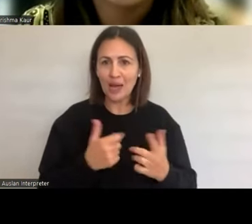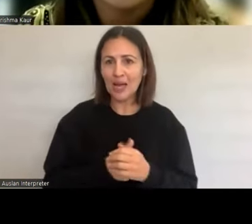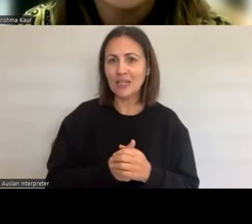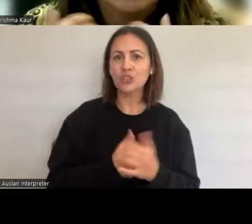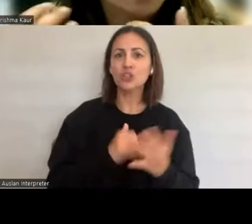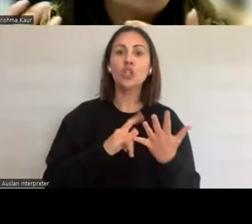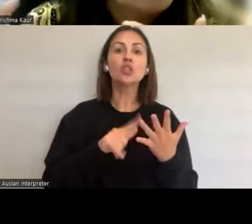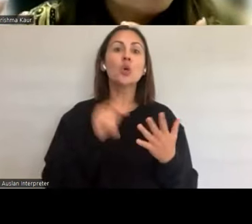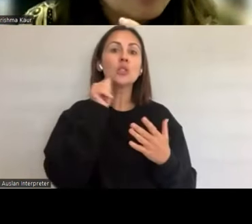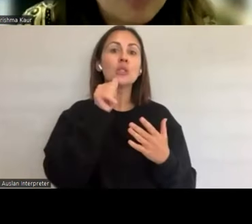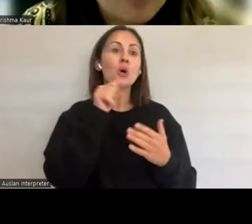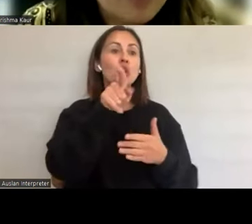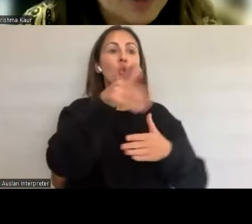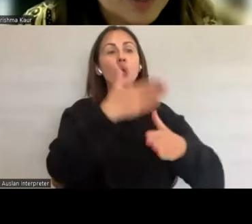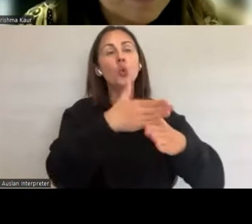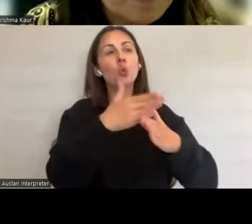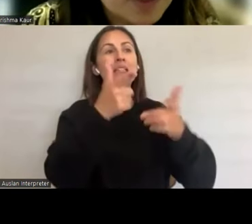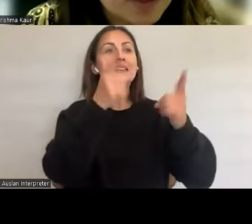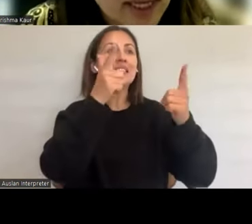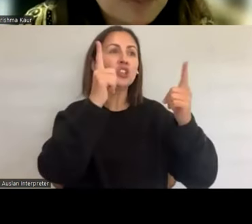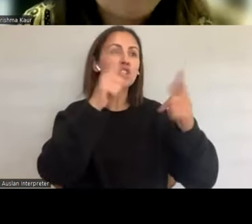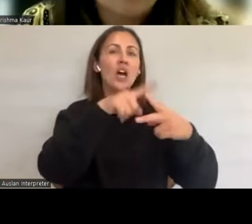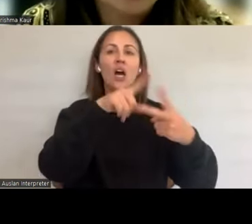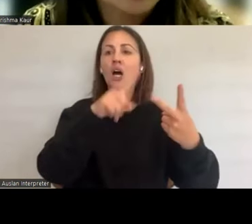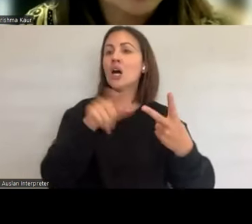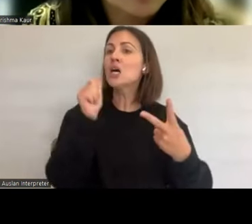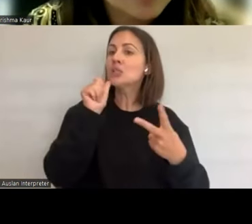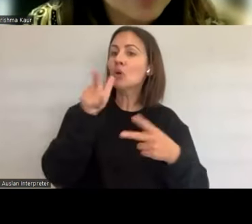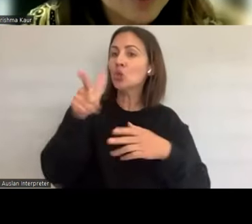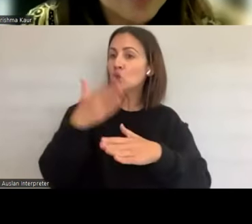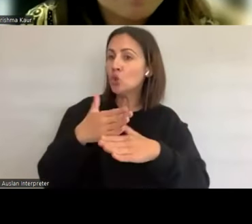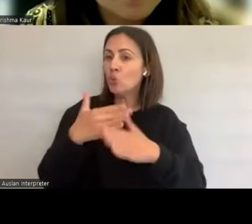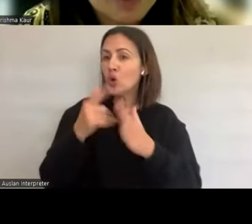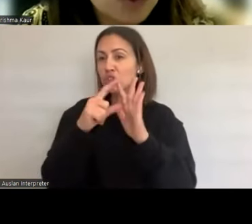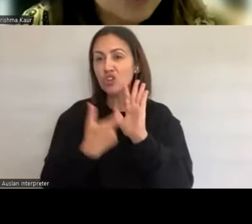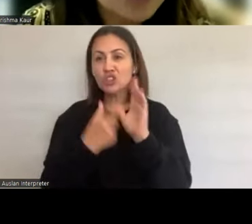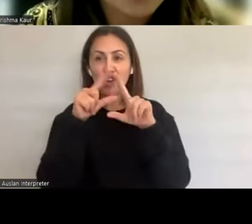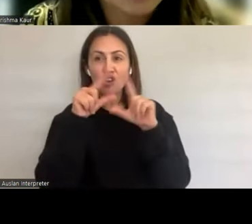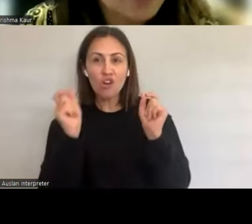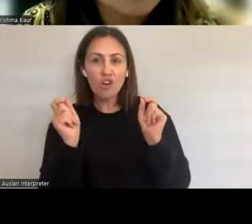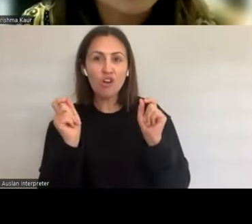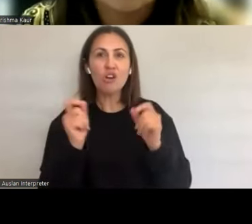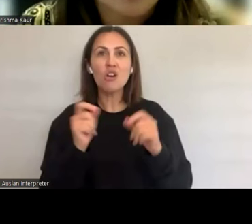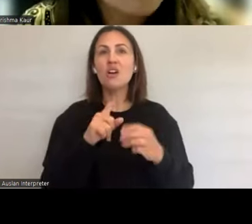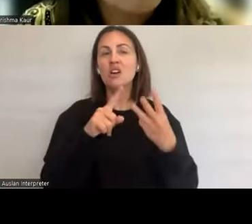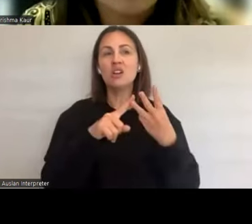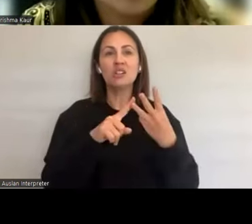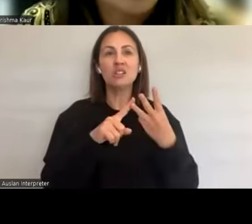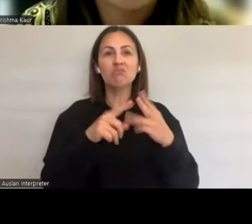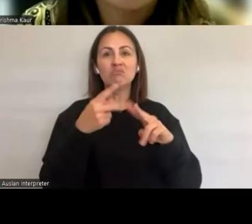whether we are you know health professionals, sexologists, counsellors, everyone needs to